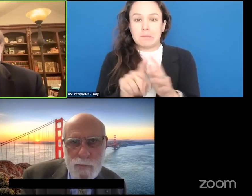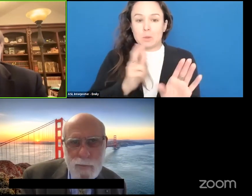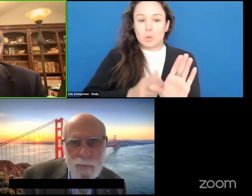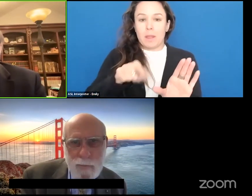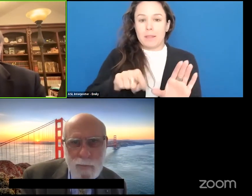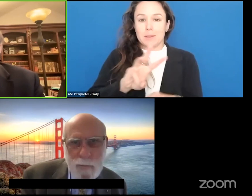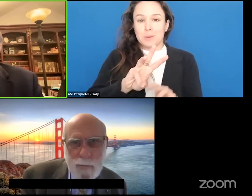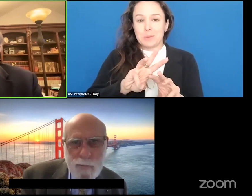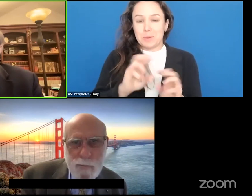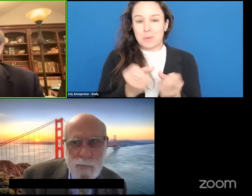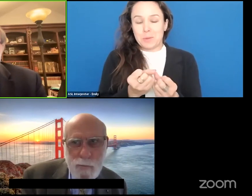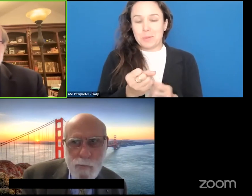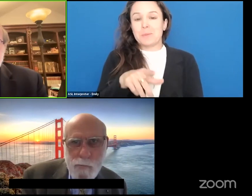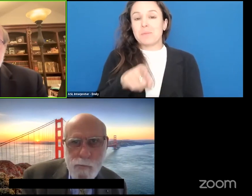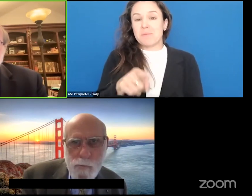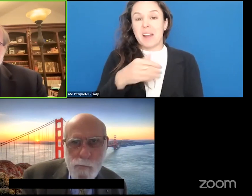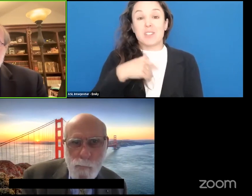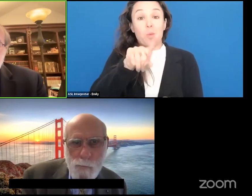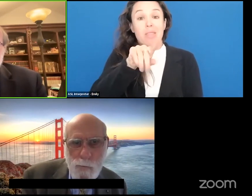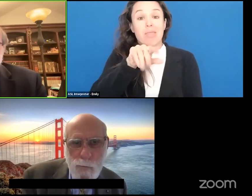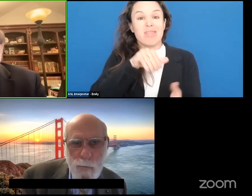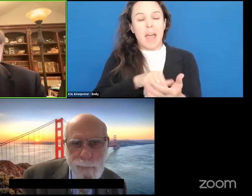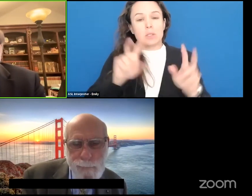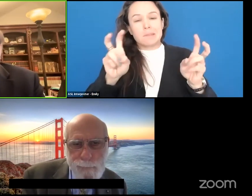The webinar has a thousand seats but don't worry.